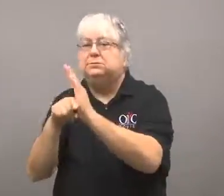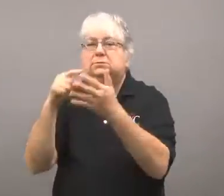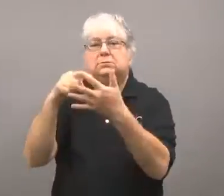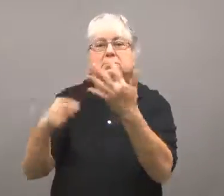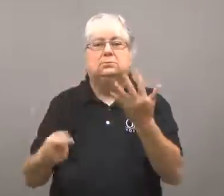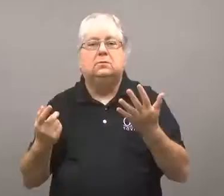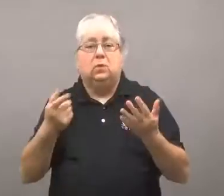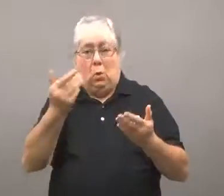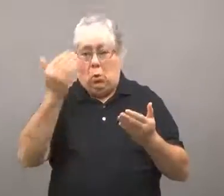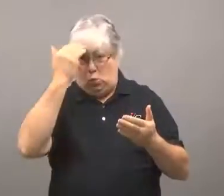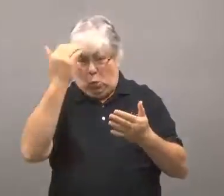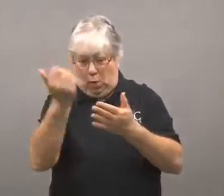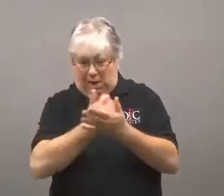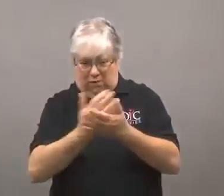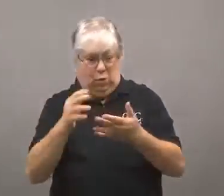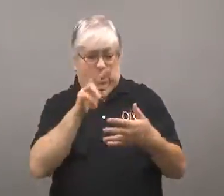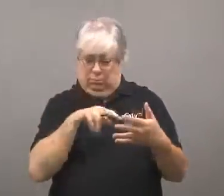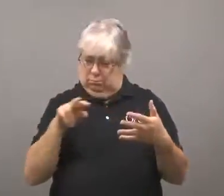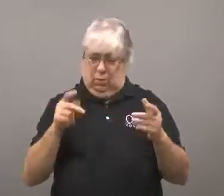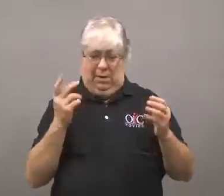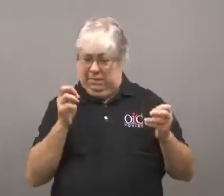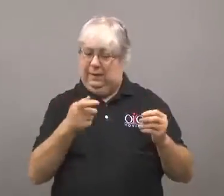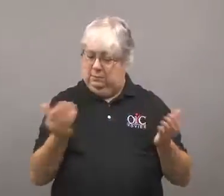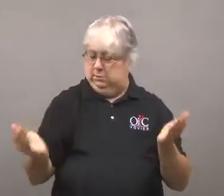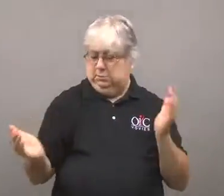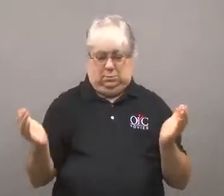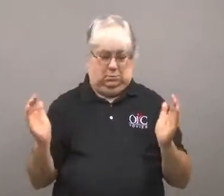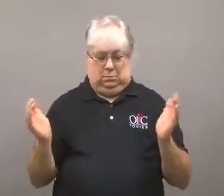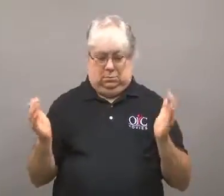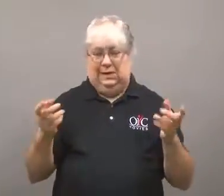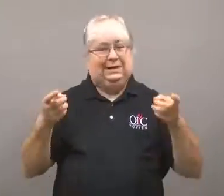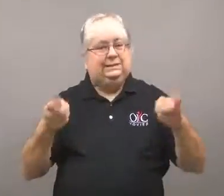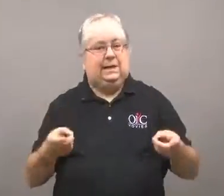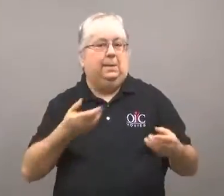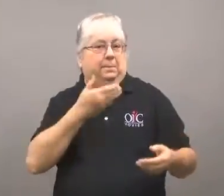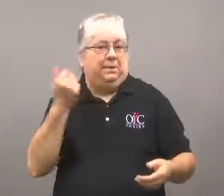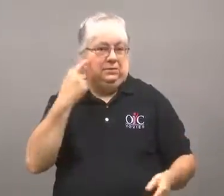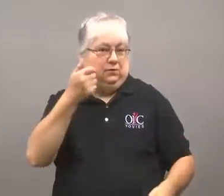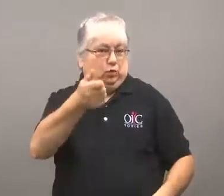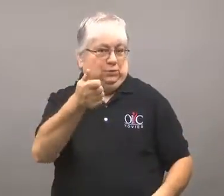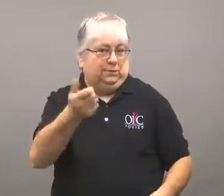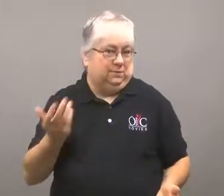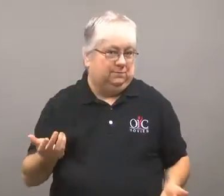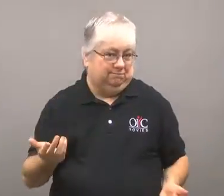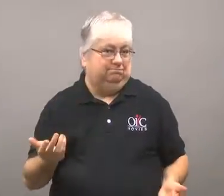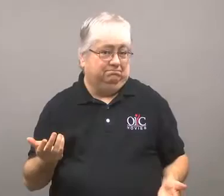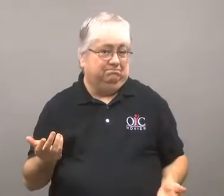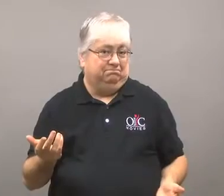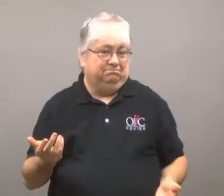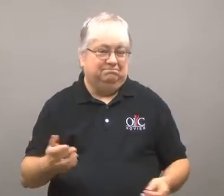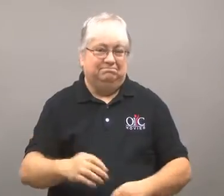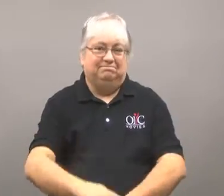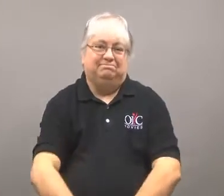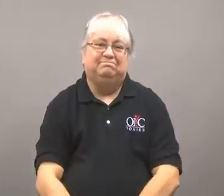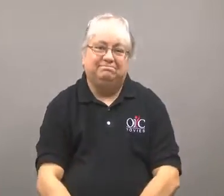Ask for all the details, what are the side effects and risks? Ask for the pros and cons. With all this information, you can then decide what's best for you.